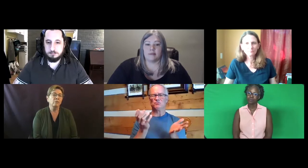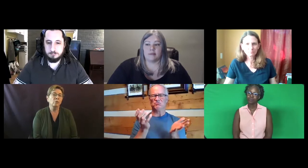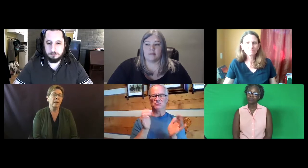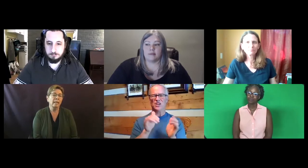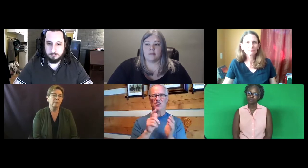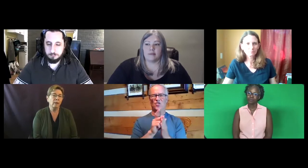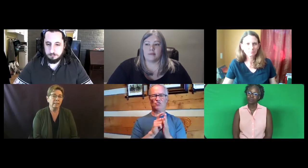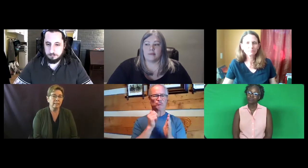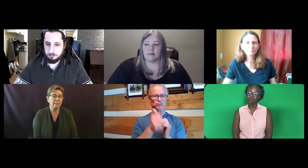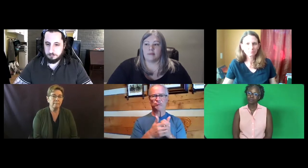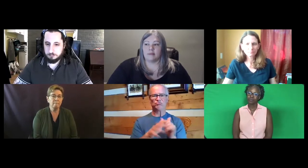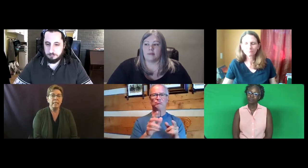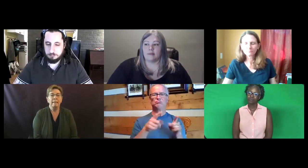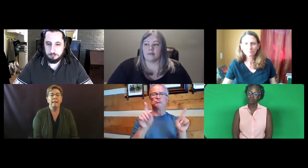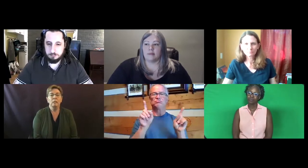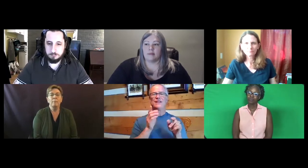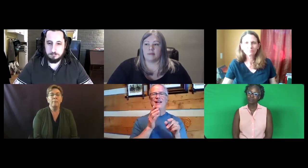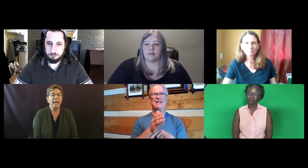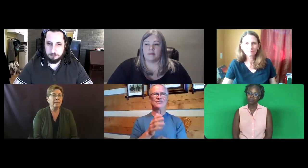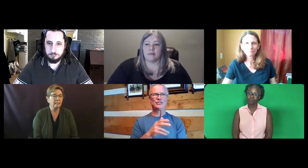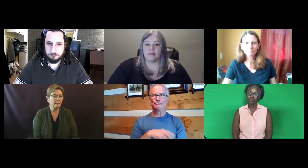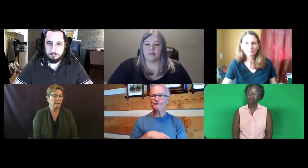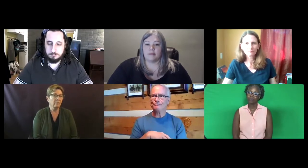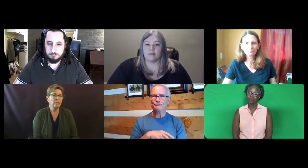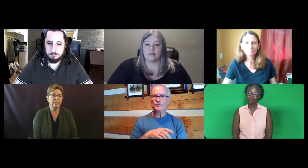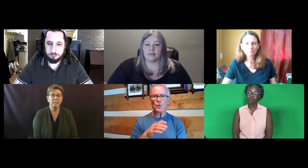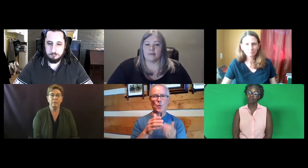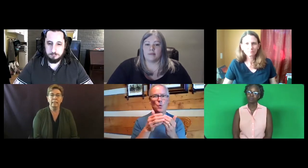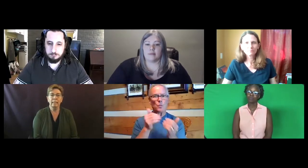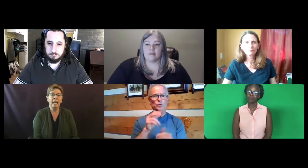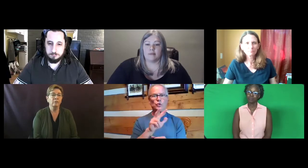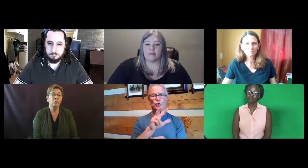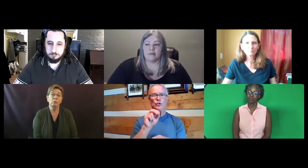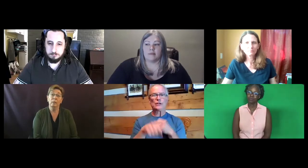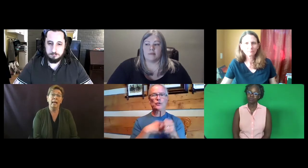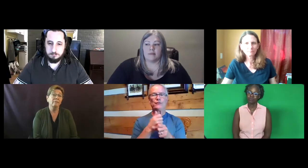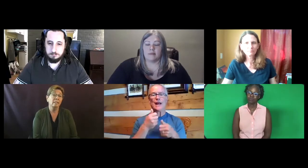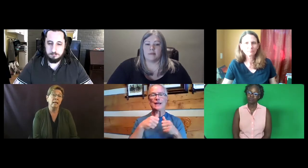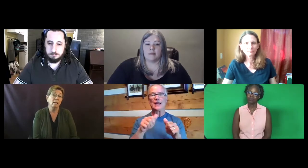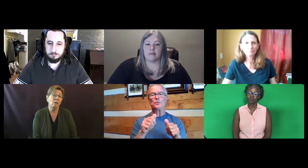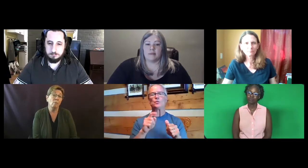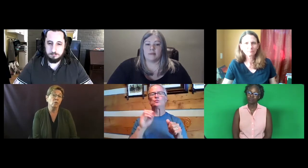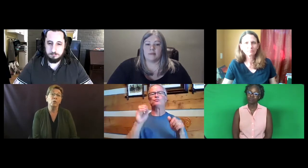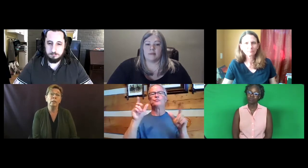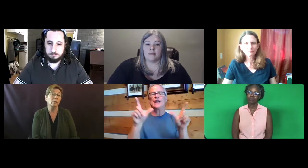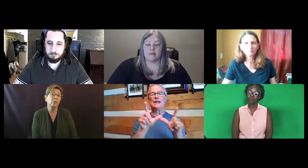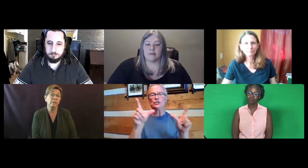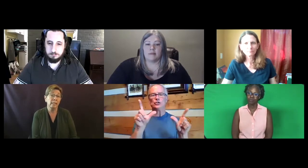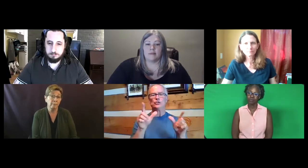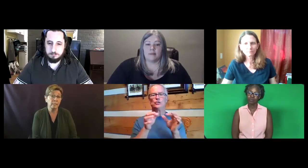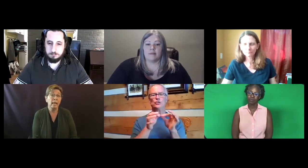That law passed very successfully after -- well, I have to say almost 30 years of attempts